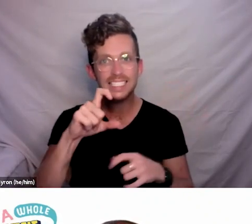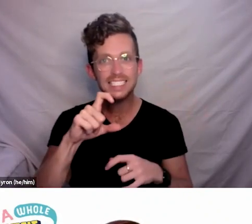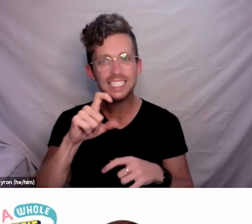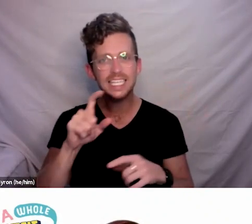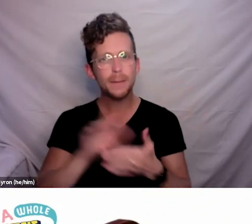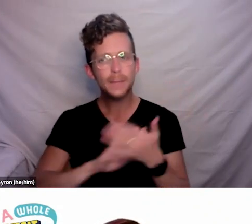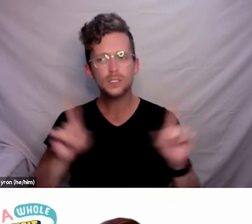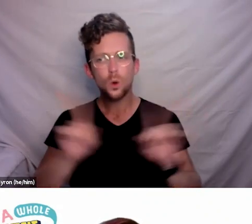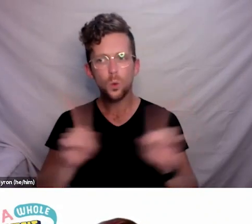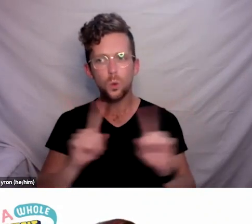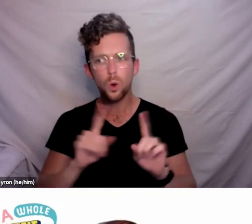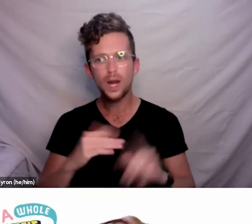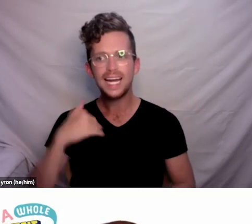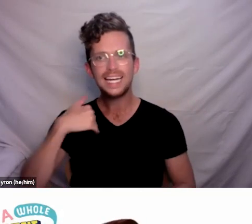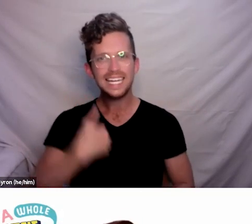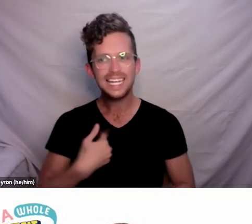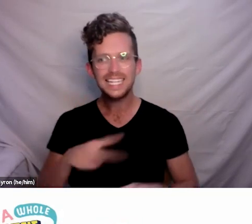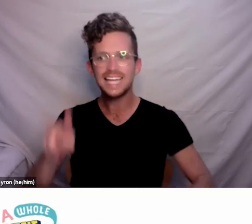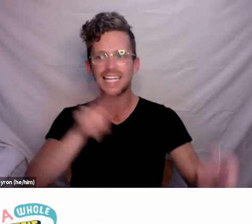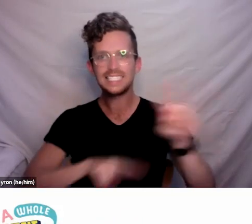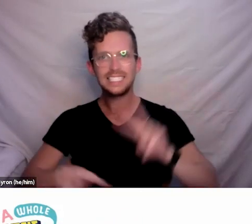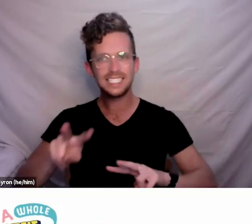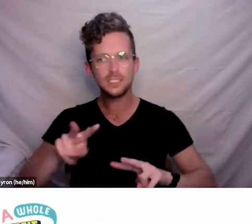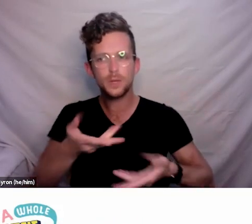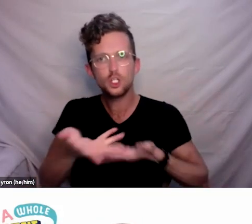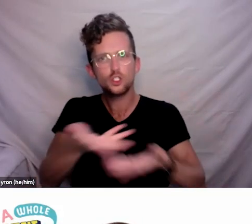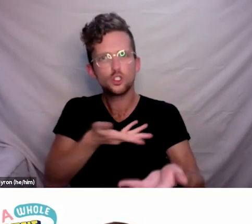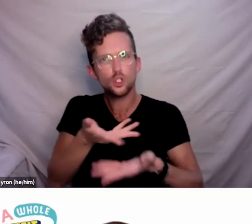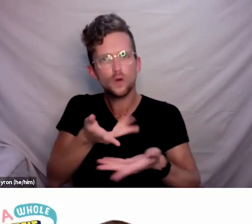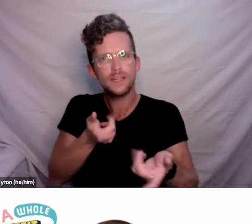I’ve just seen a question come up. So that’s Needs Assessment and Service Coordination.